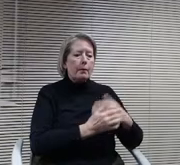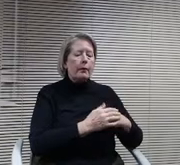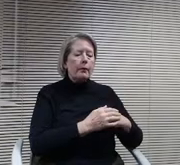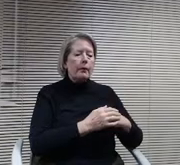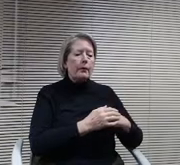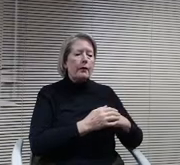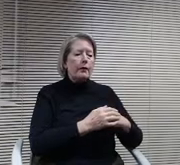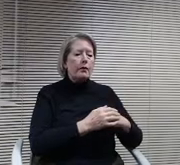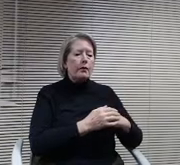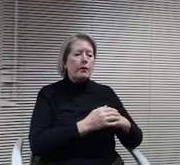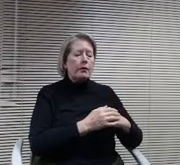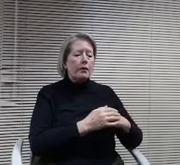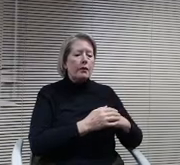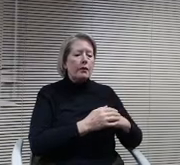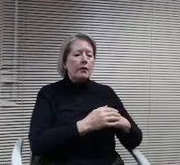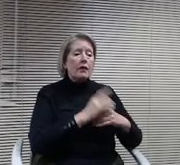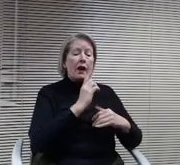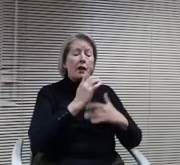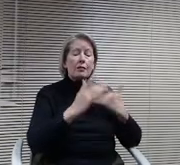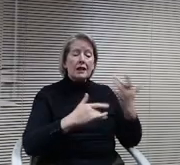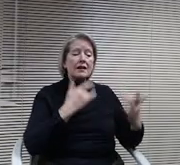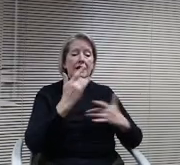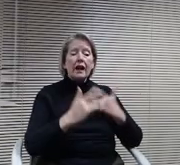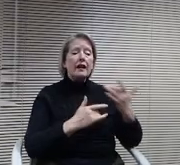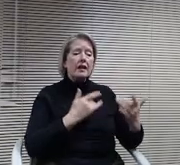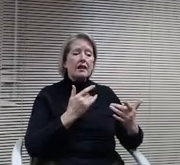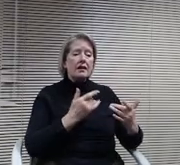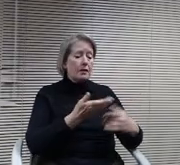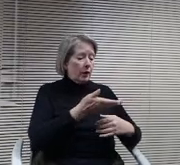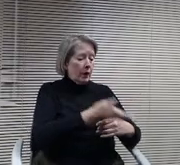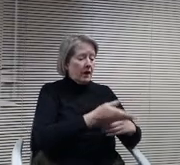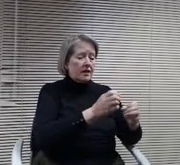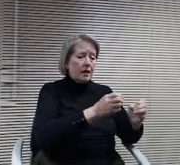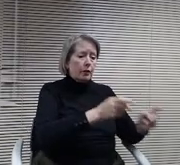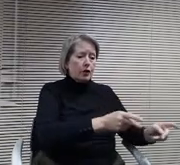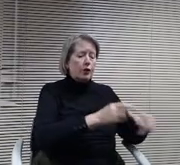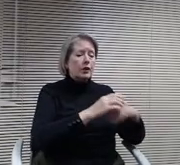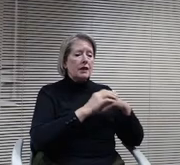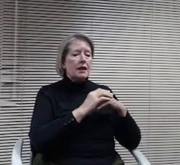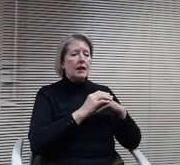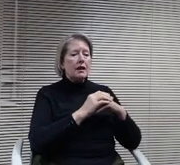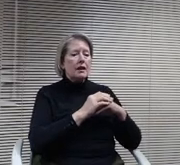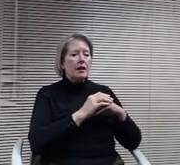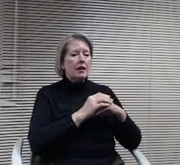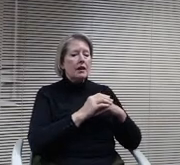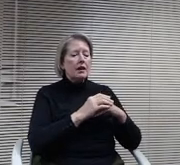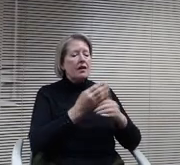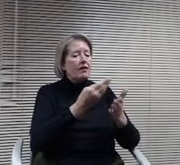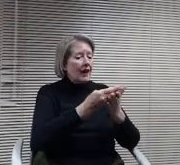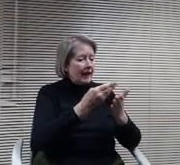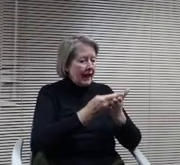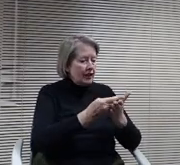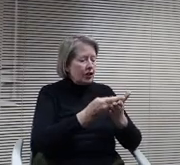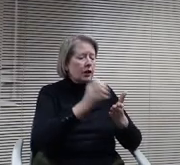I'm really excited about this opportunity. You know, both from a financial standpoint, but also for the just.